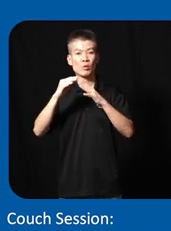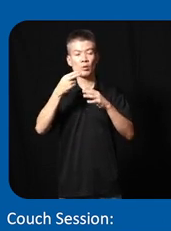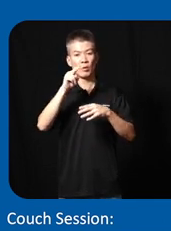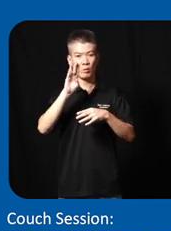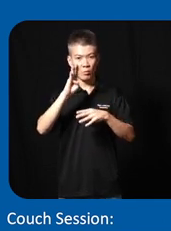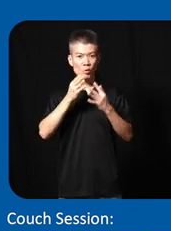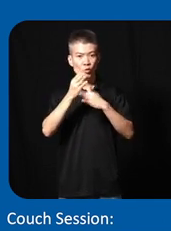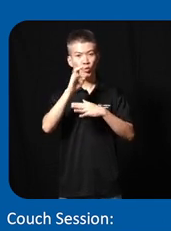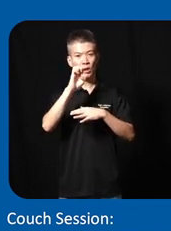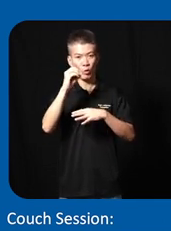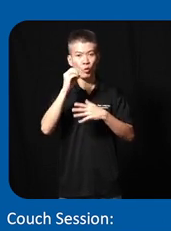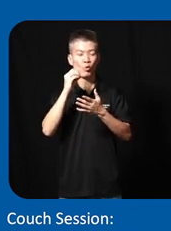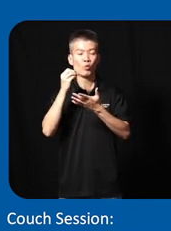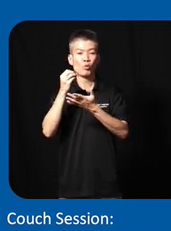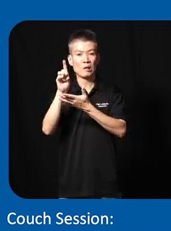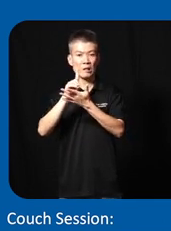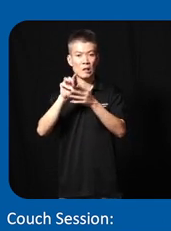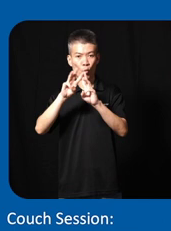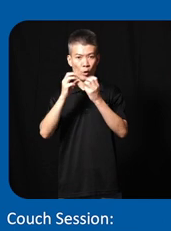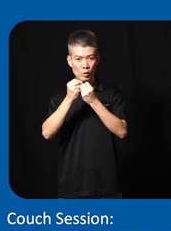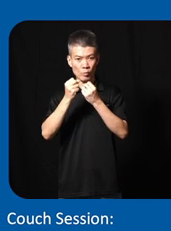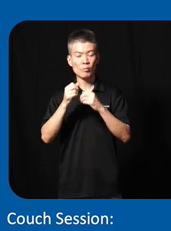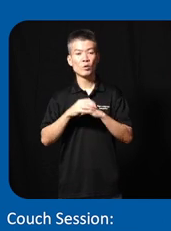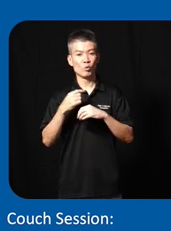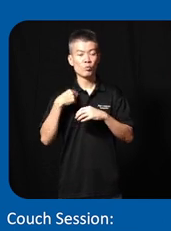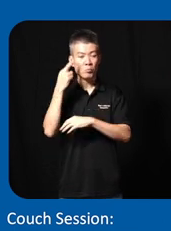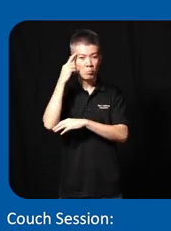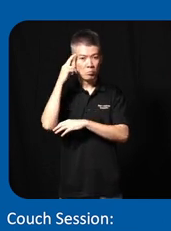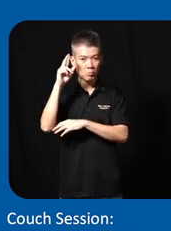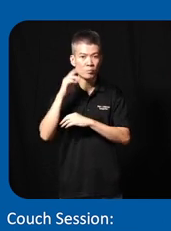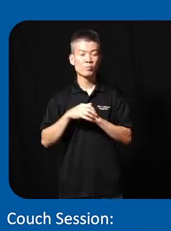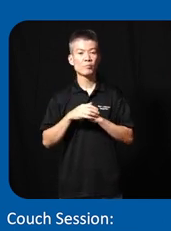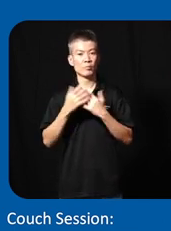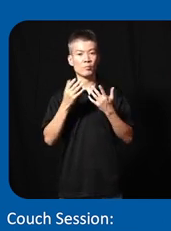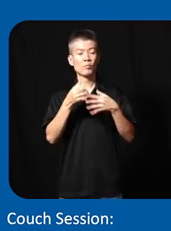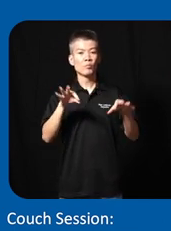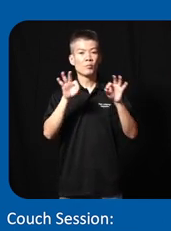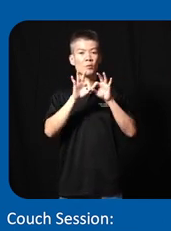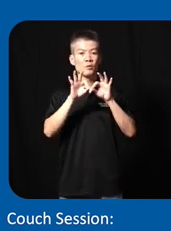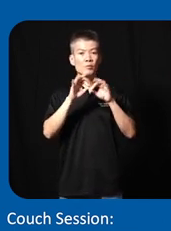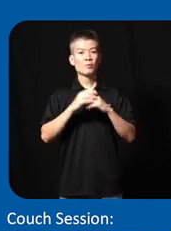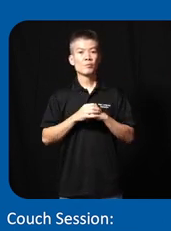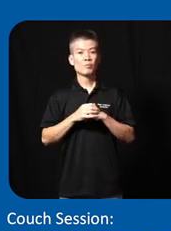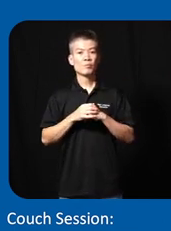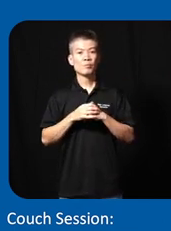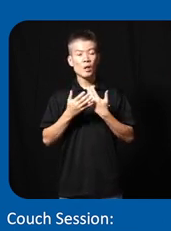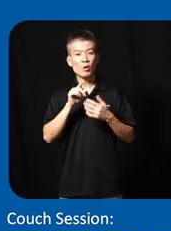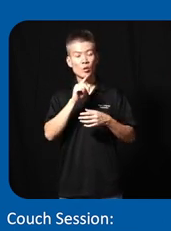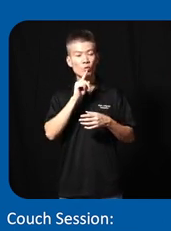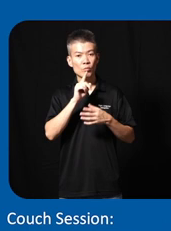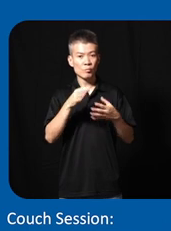ecodesign Workshop so from here we realize how important uh how how dat is really important